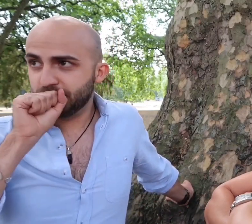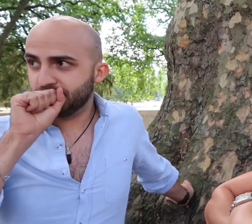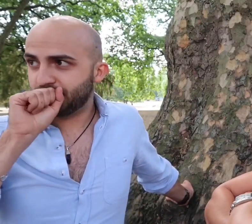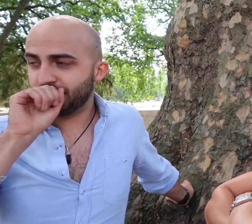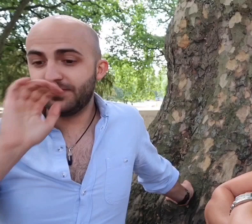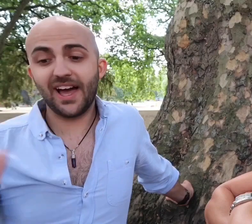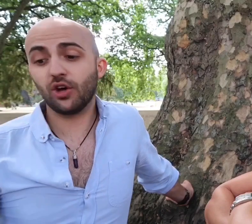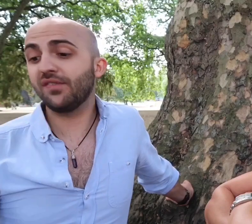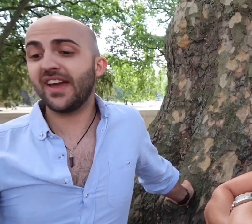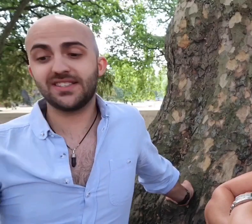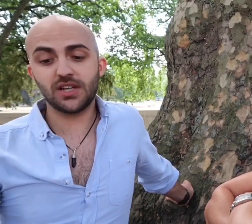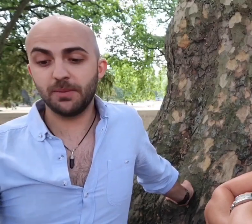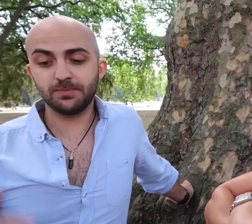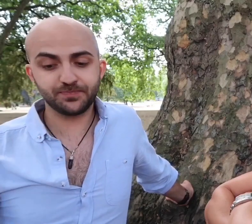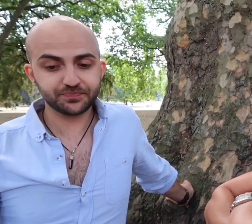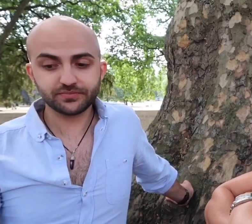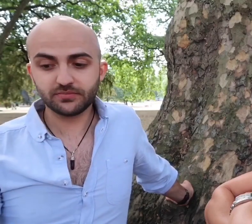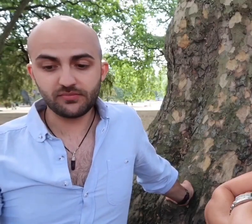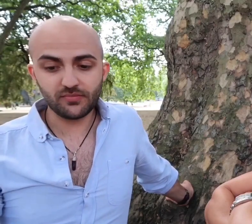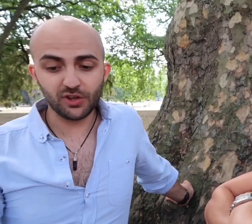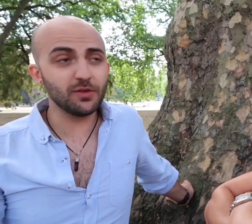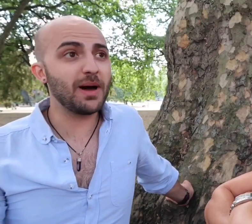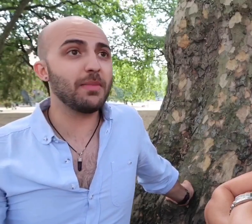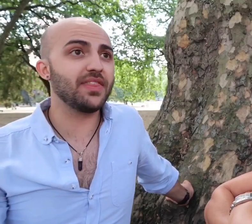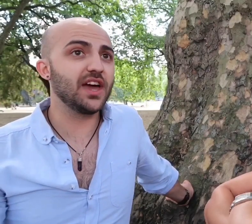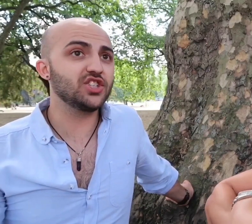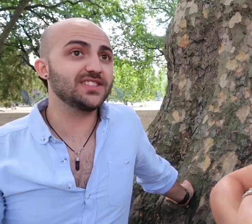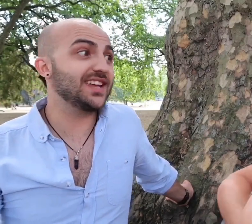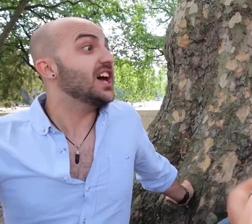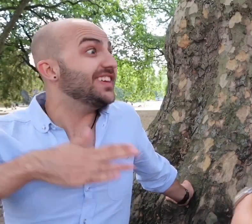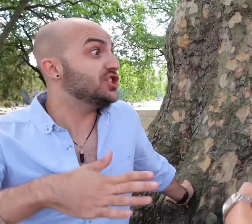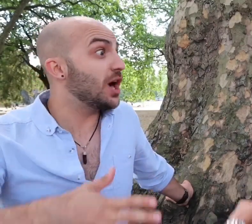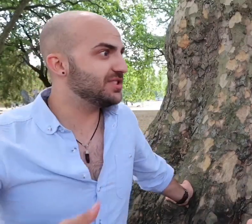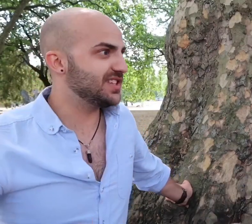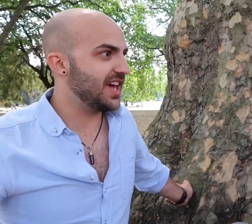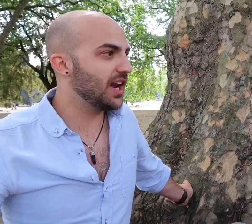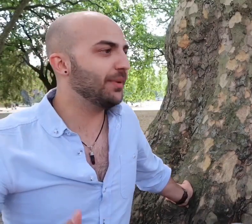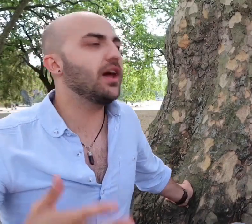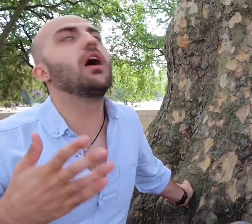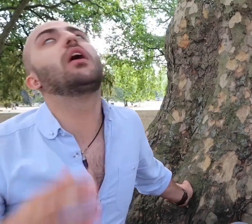got a FaceTime from my mother and she said "The interpreter's here" and I went "Ah